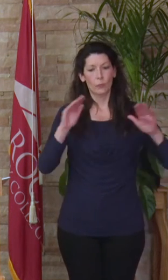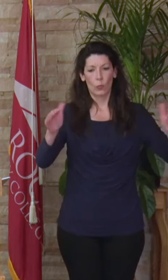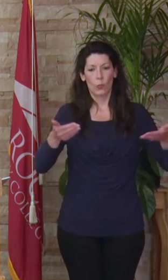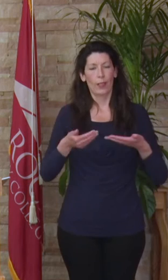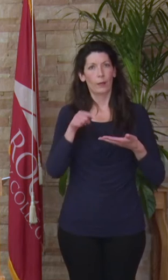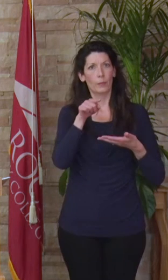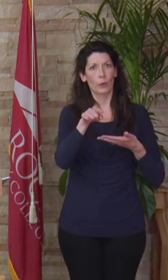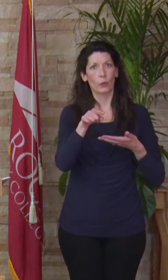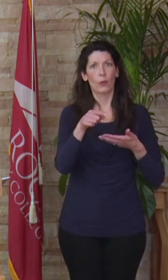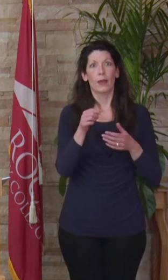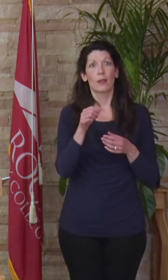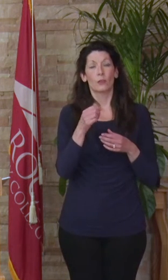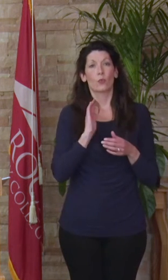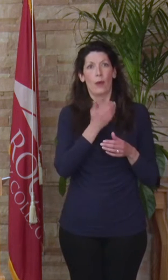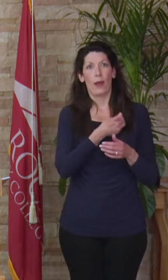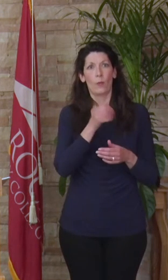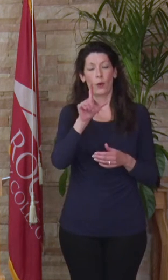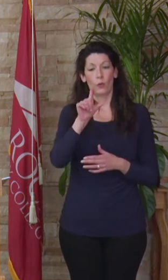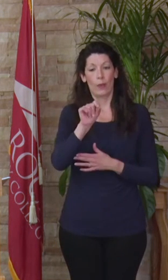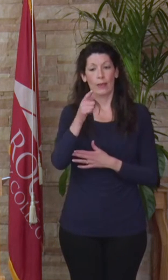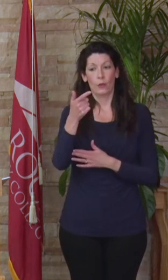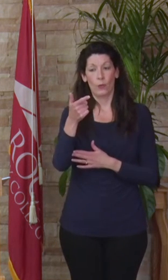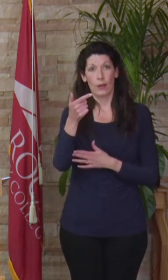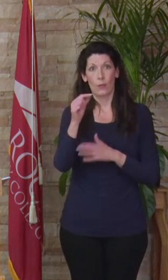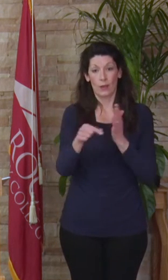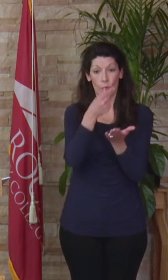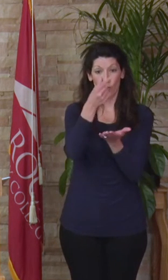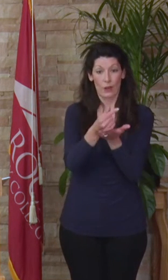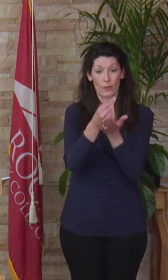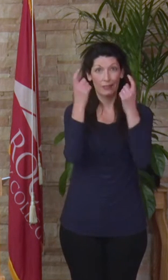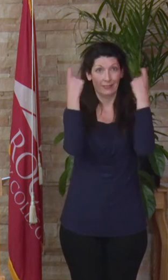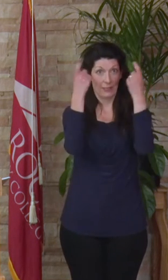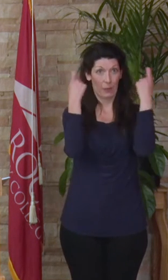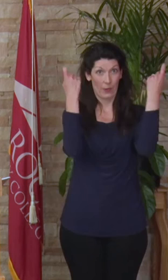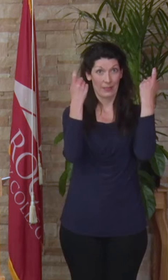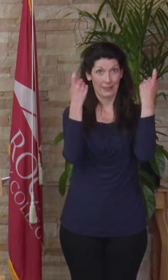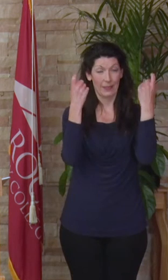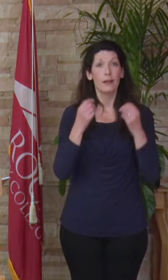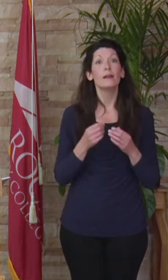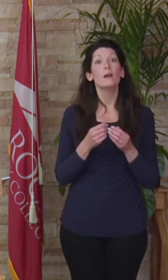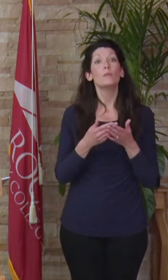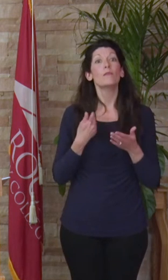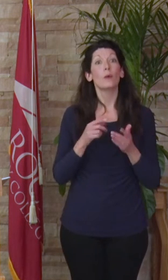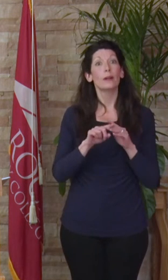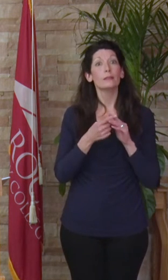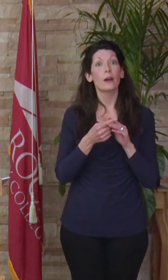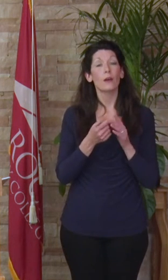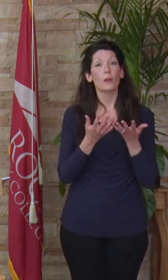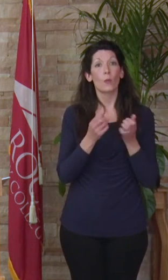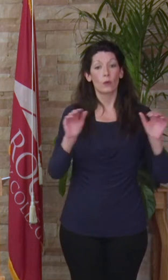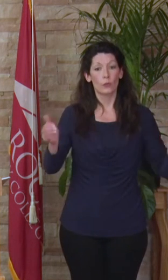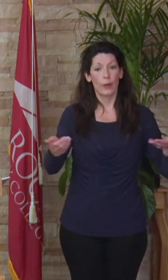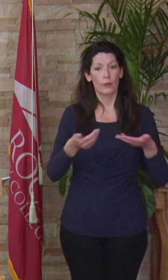to the 2021 graduation ceremonies. So, before I start, I would like to introduce our platform guests